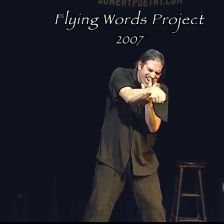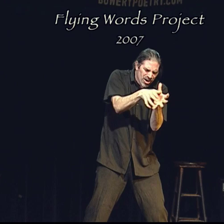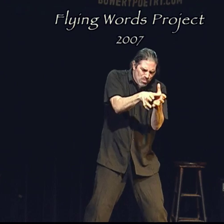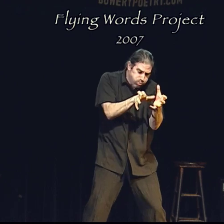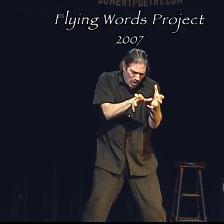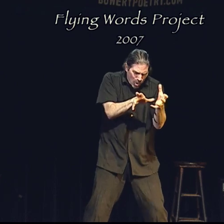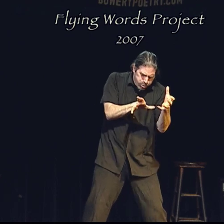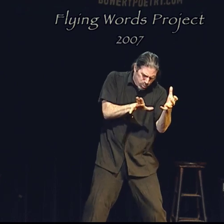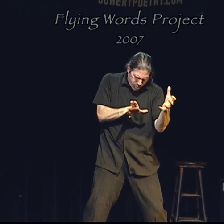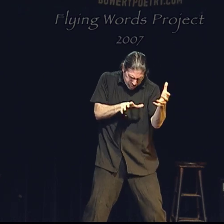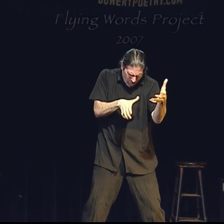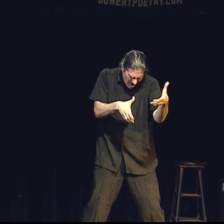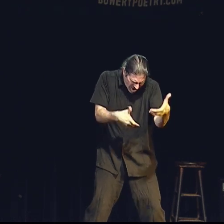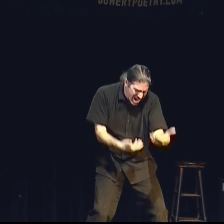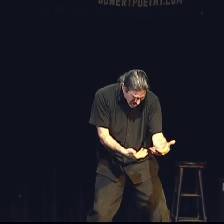The whole baby